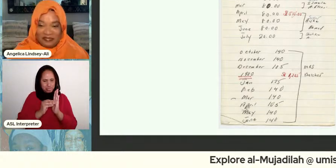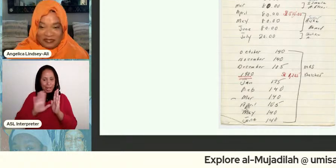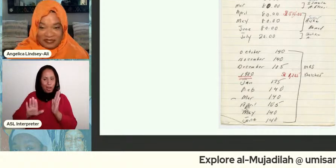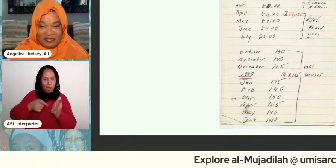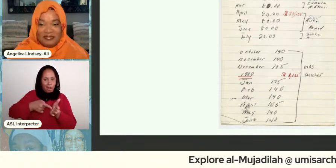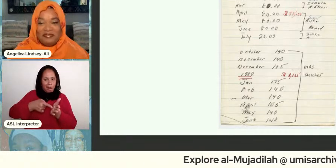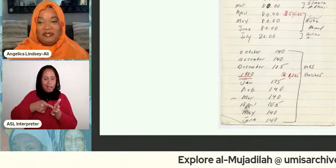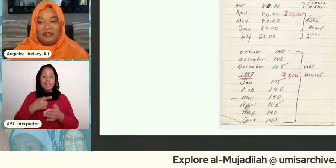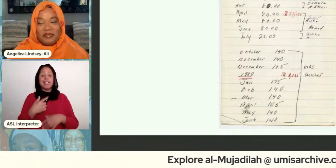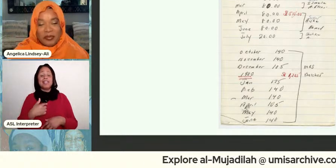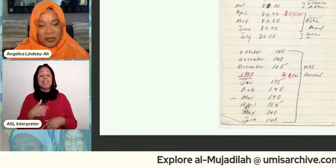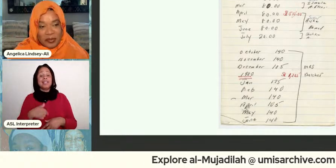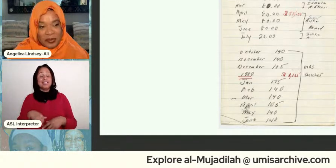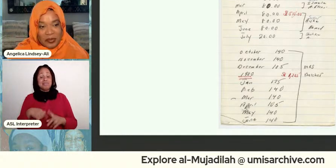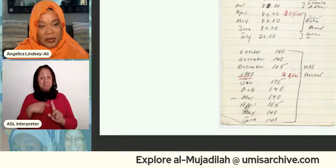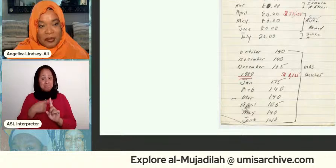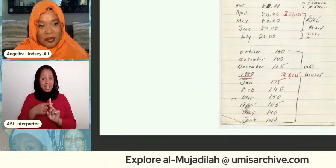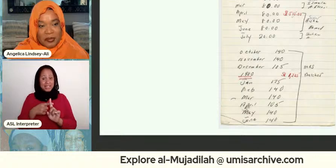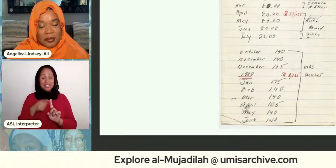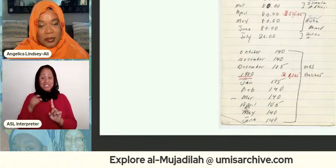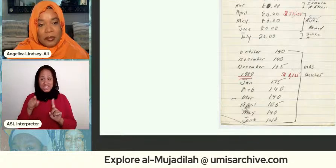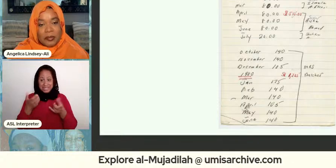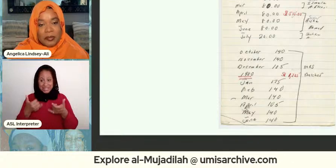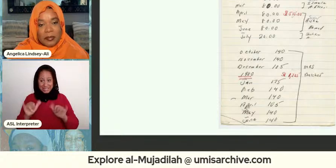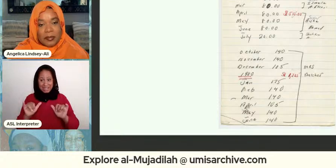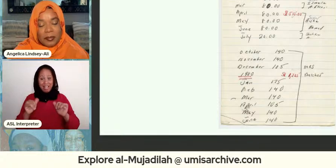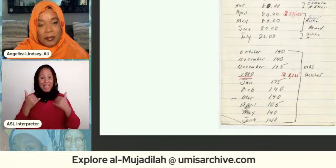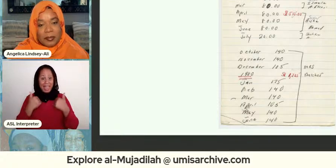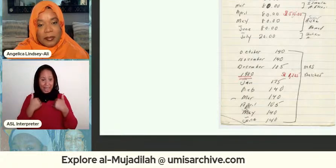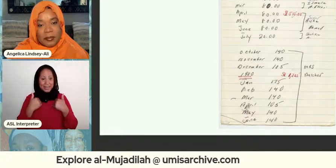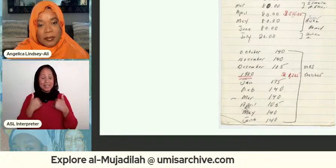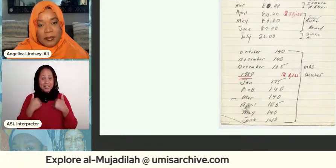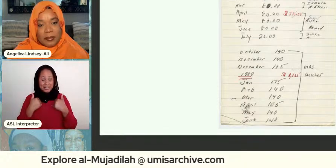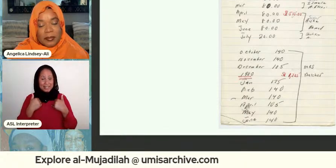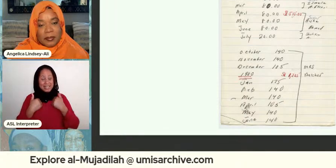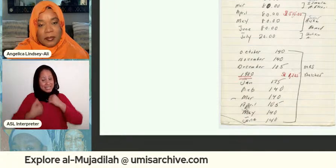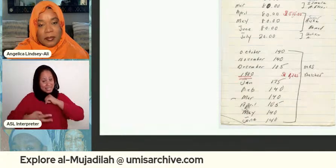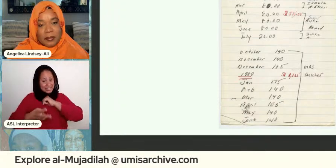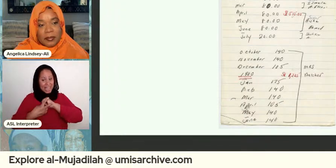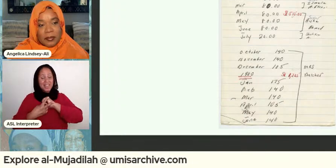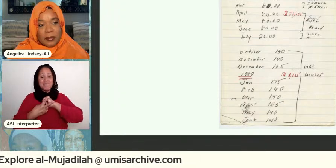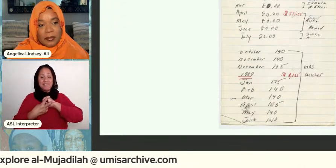two was also like but she still had it um and but then also we think about you know because